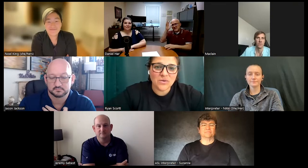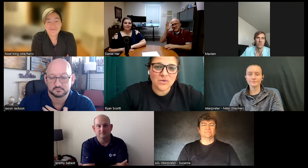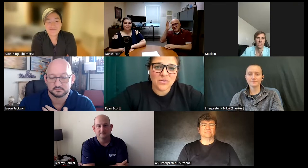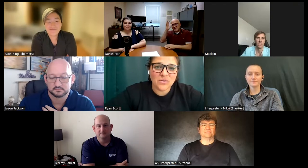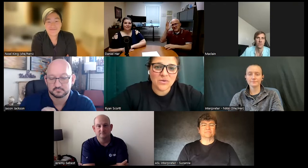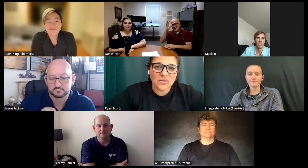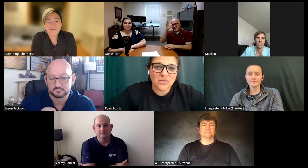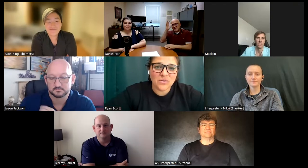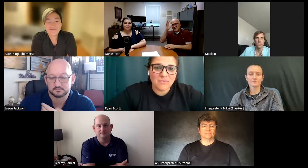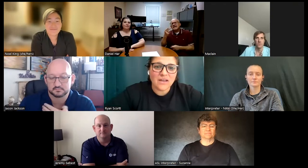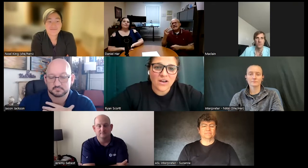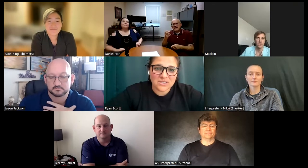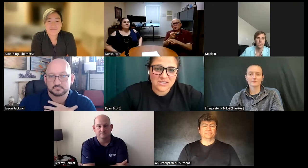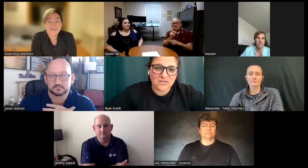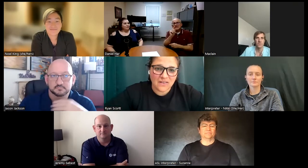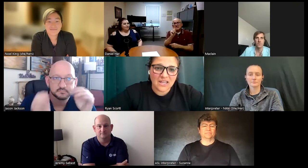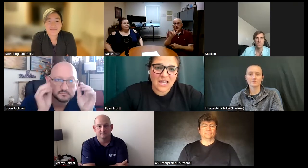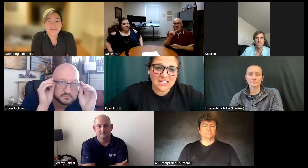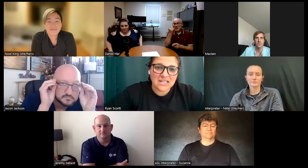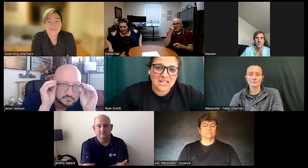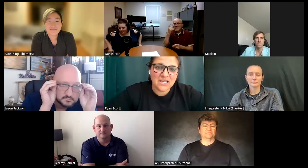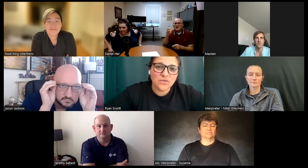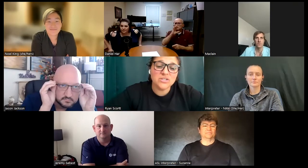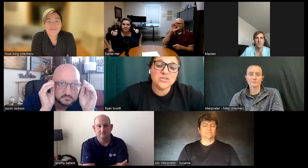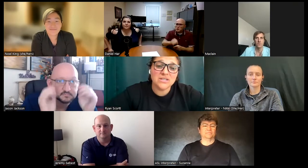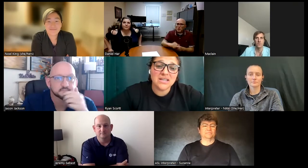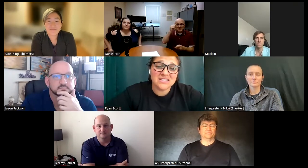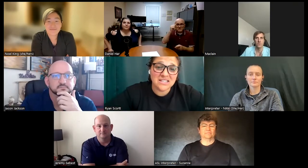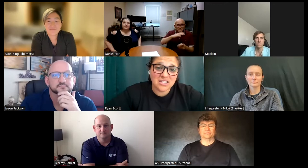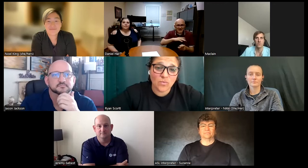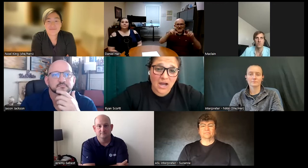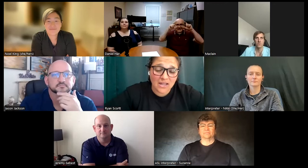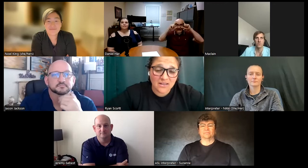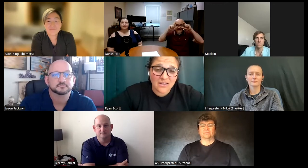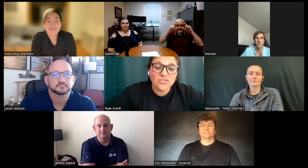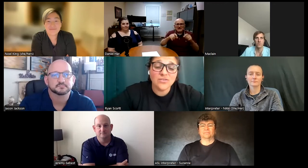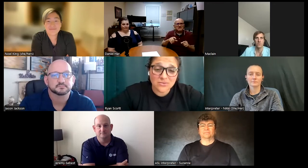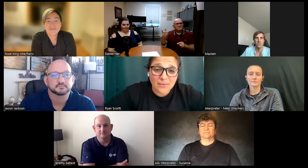that time my father was still living and he was using a TTY do you guys remember